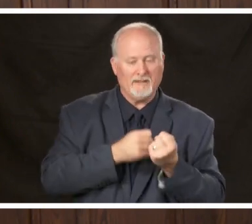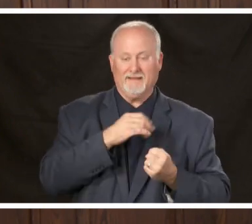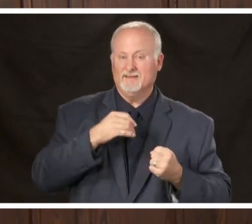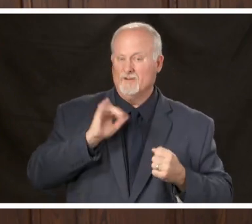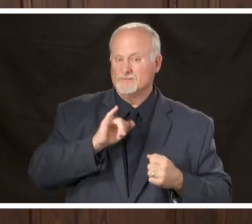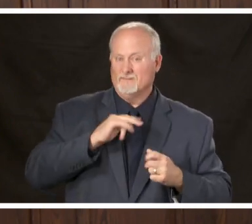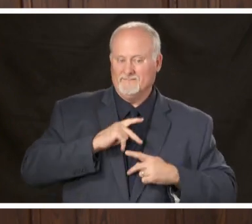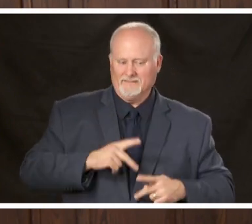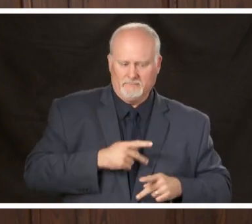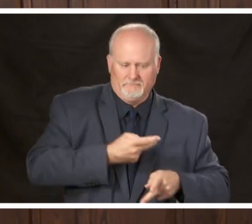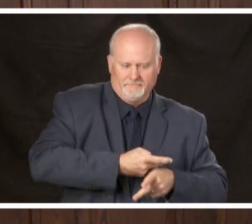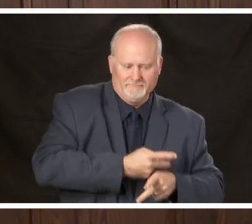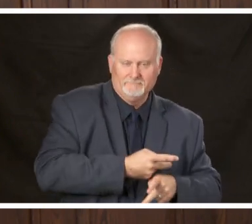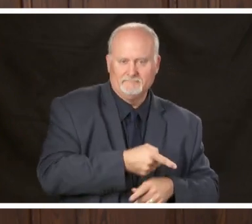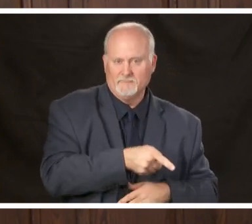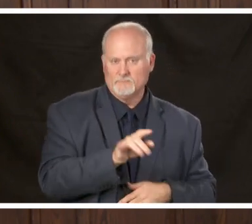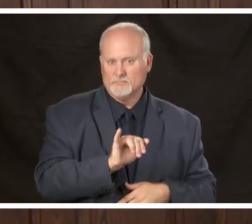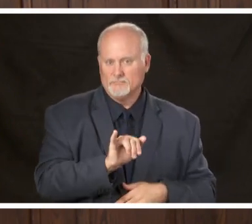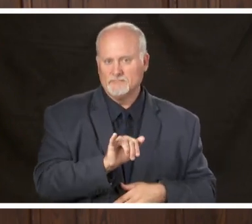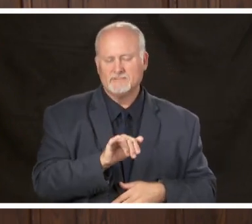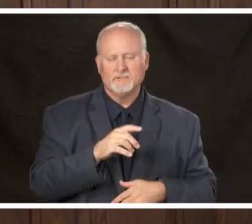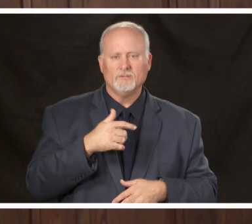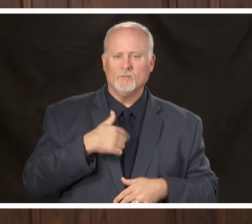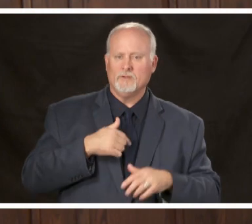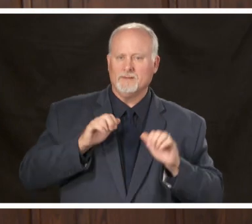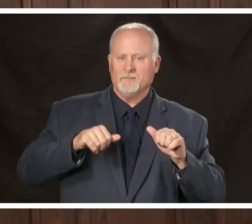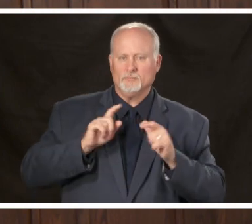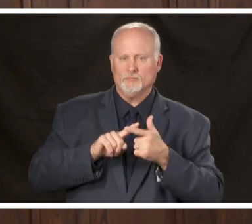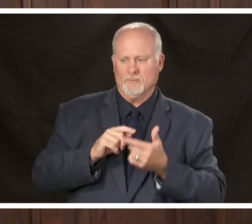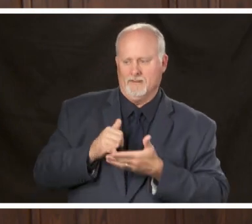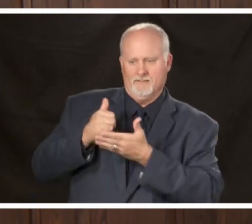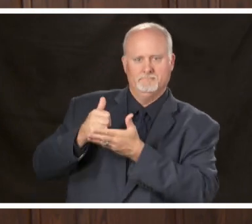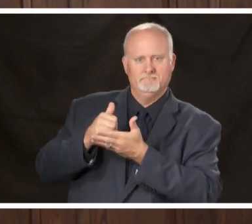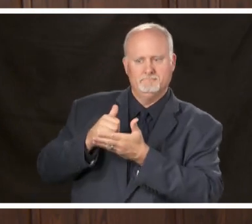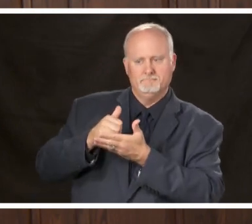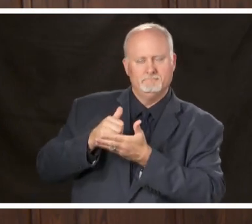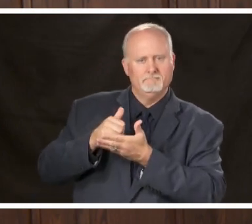care as well so we want to be able to accommodate that in those specific